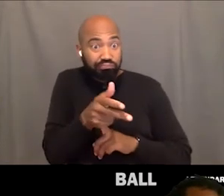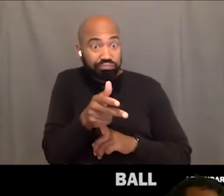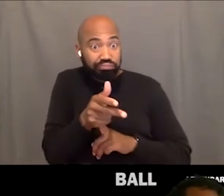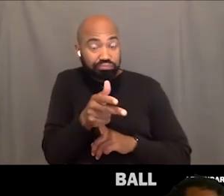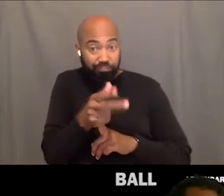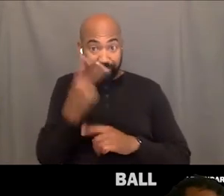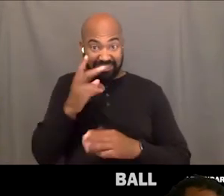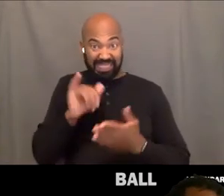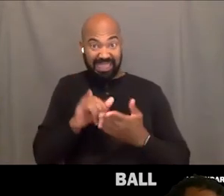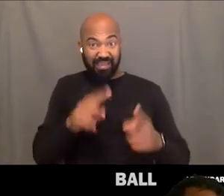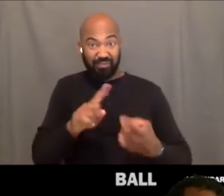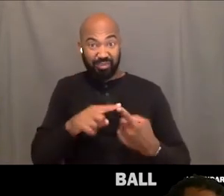that many people,